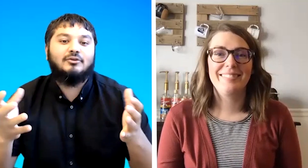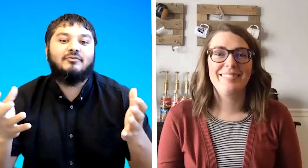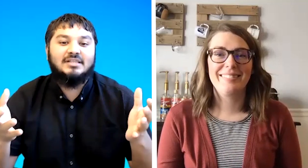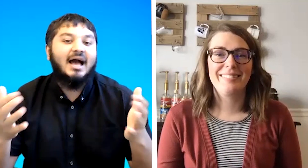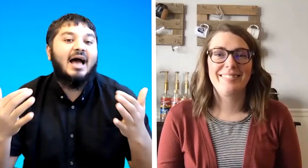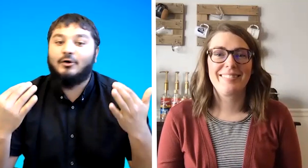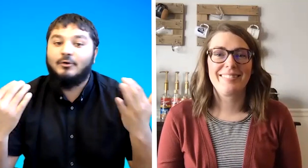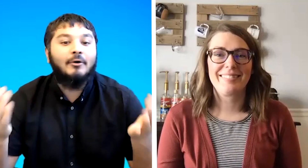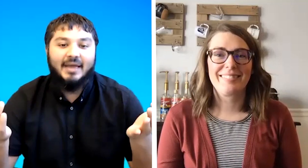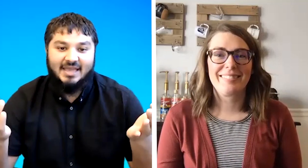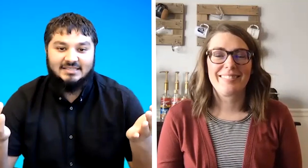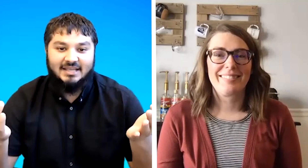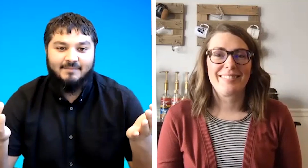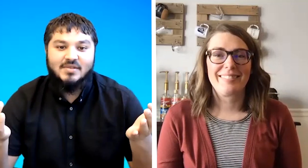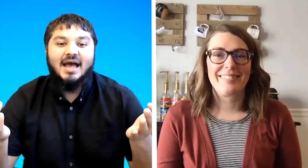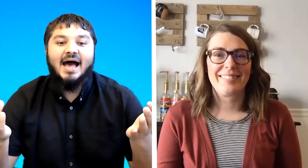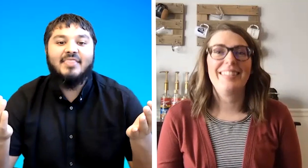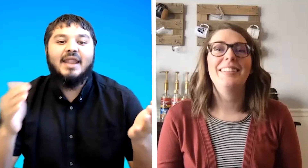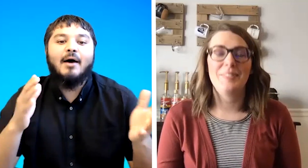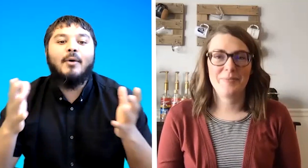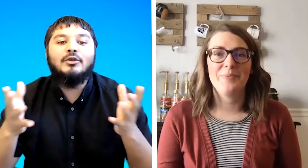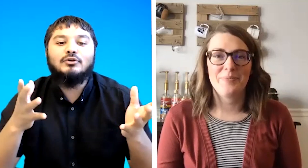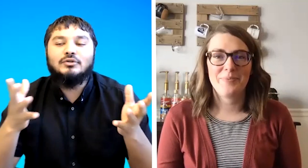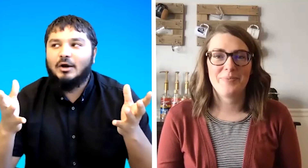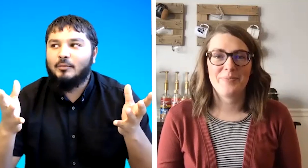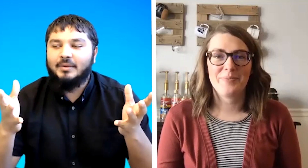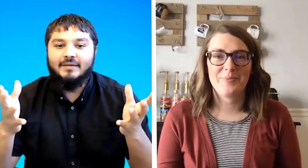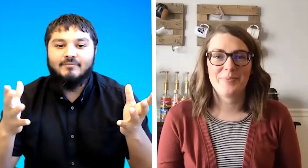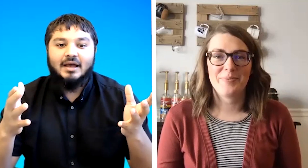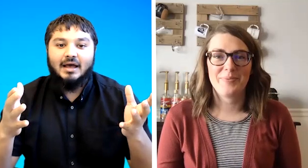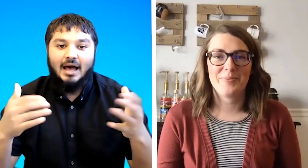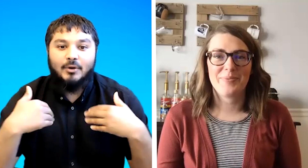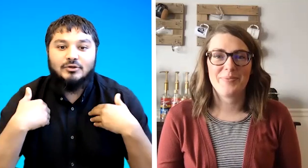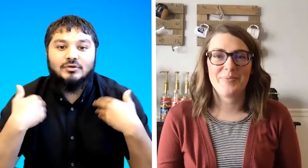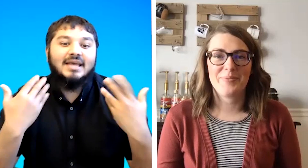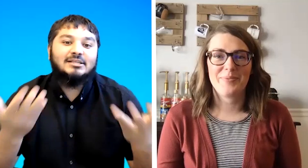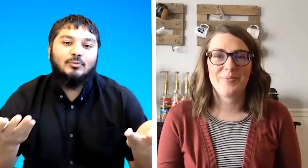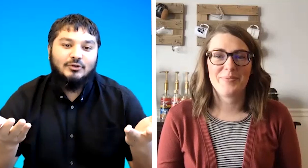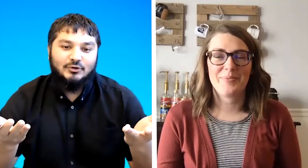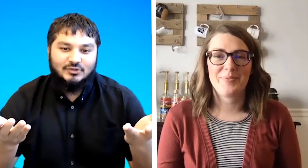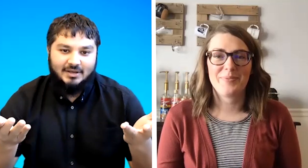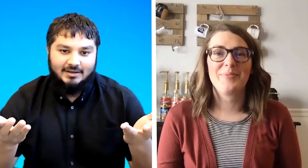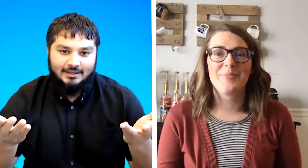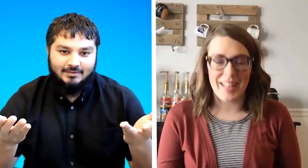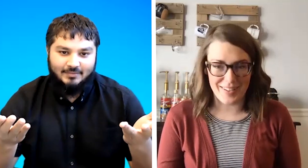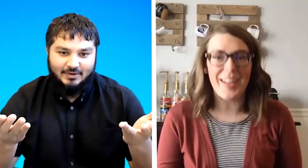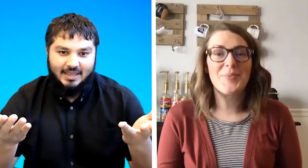obviously i don't know asm and then i want you to tell me i want to guess what you're signing okay